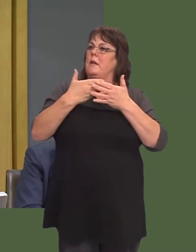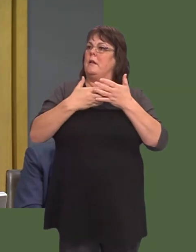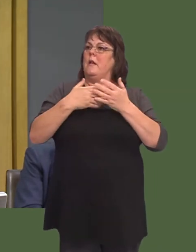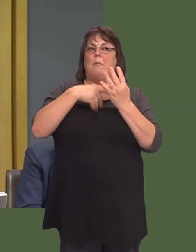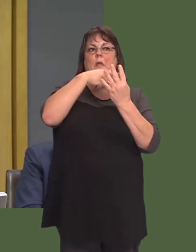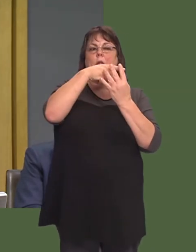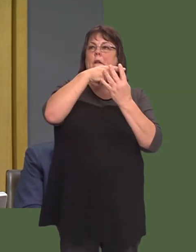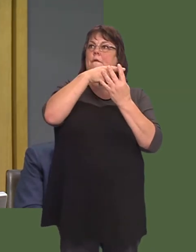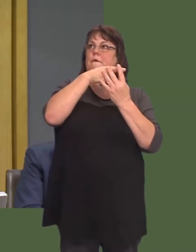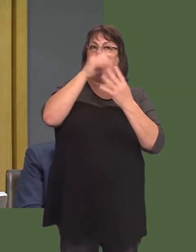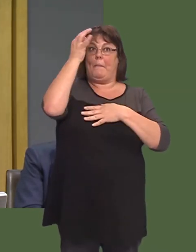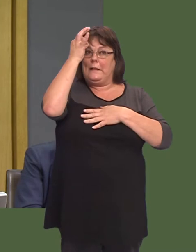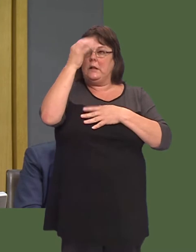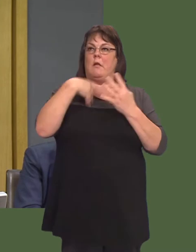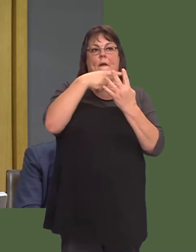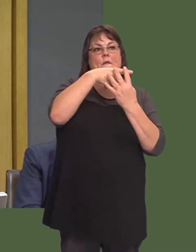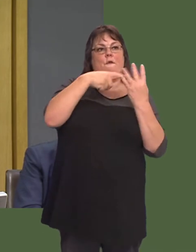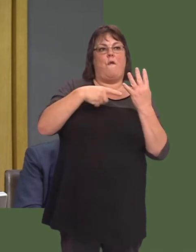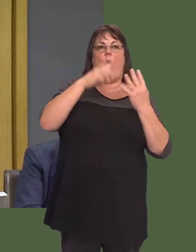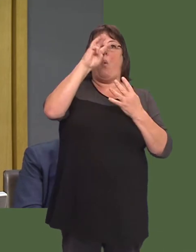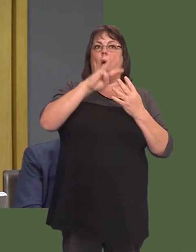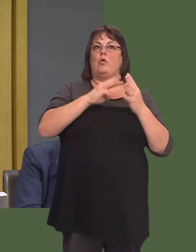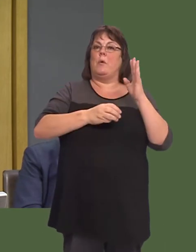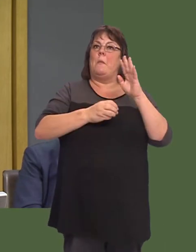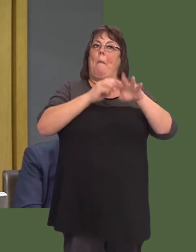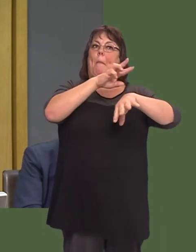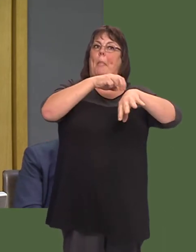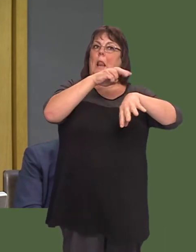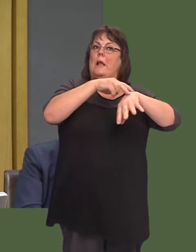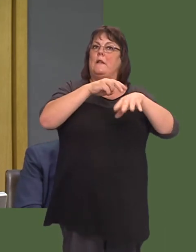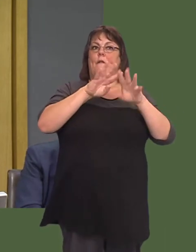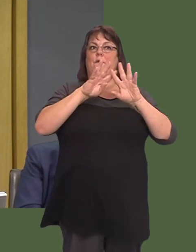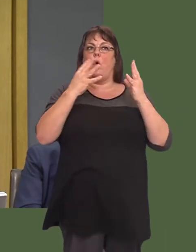expressed by the four Welsh police forces that they couldnít access the apprenticeship